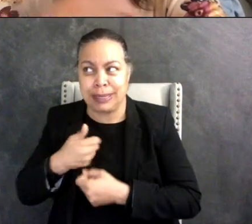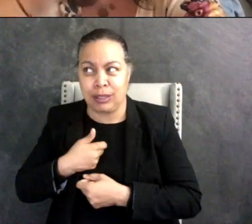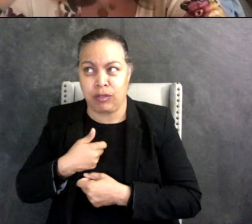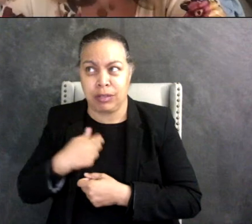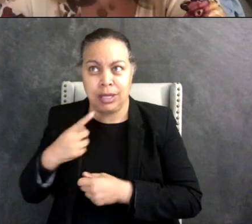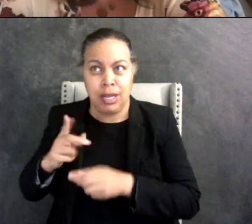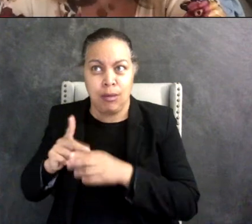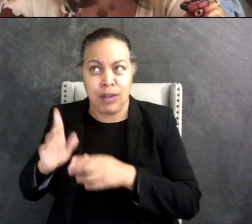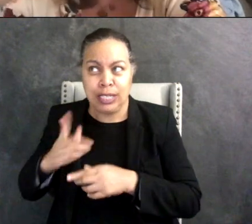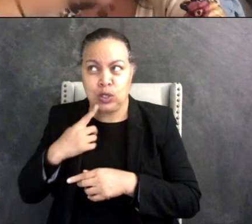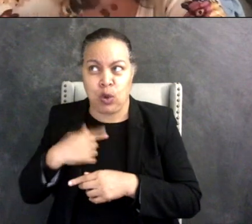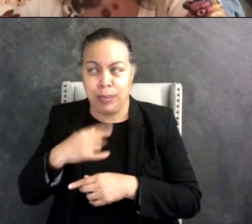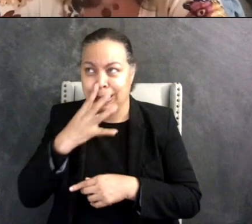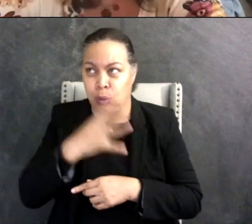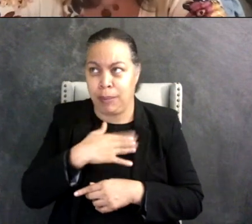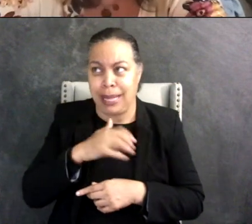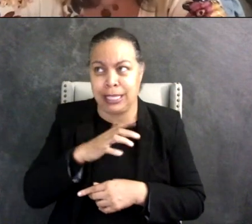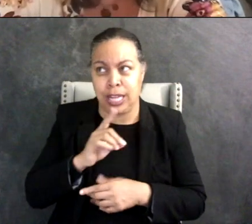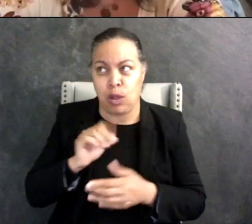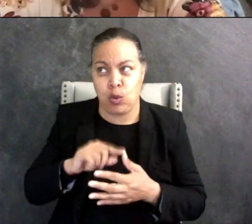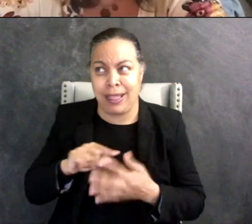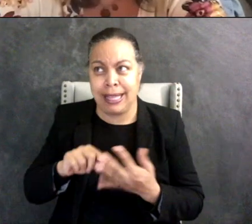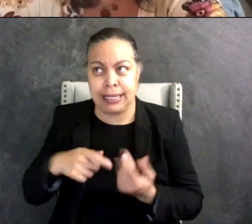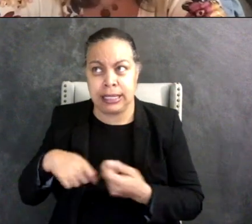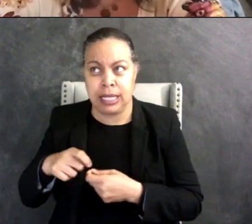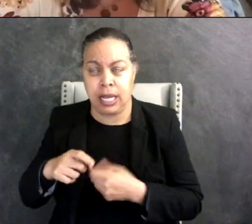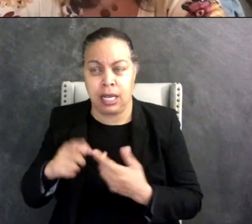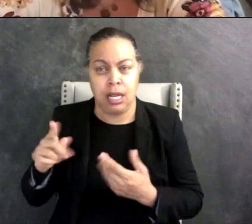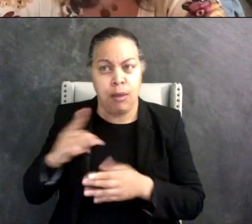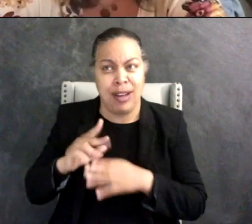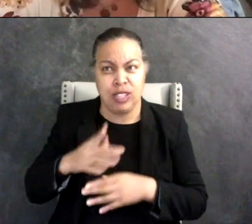ignore my child and do this, this professional says my child needs to learn how to do things this way.